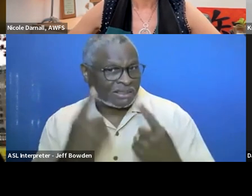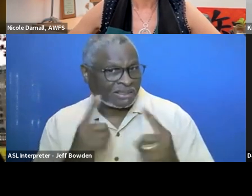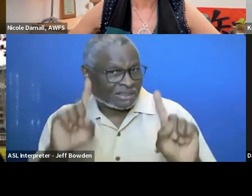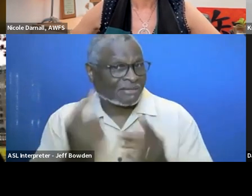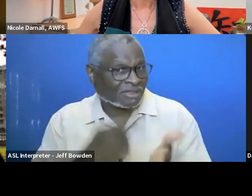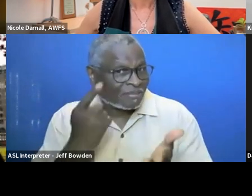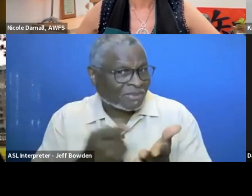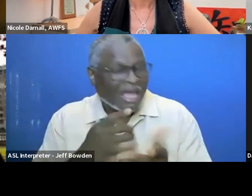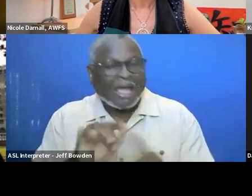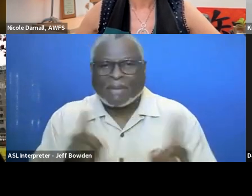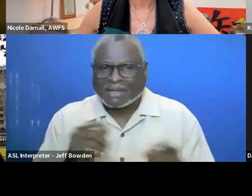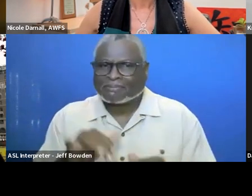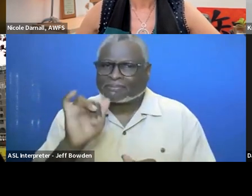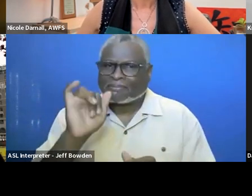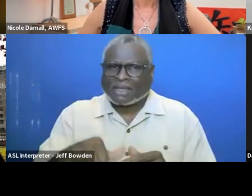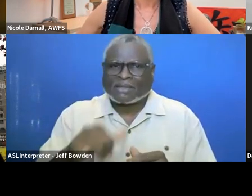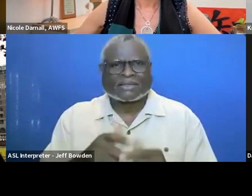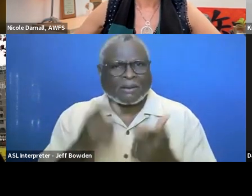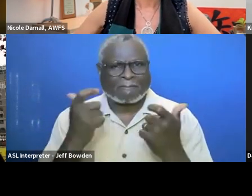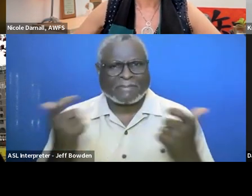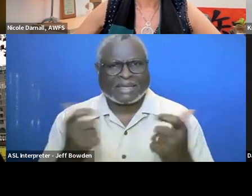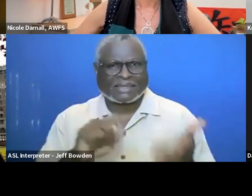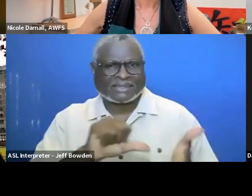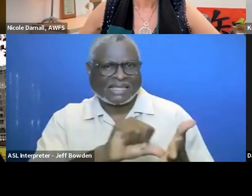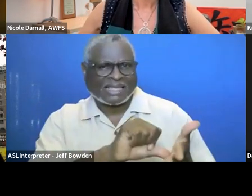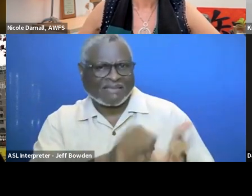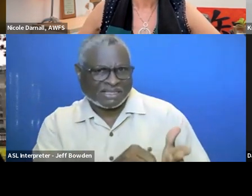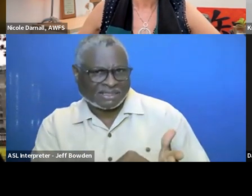But there is a big emphasis on that.